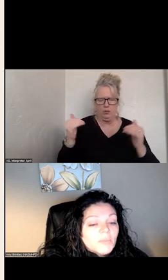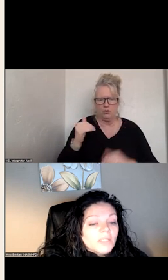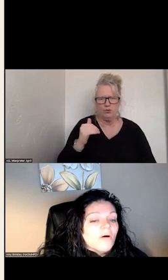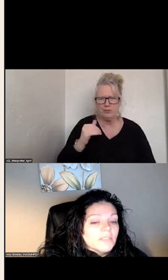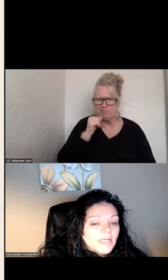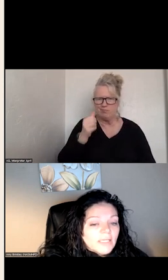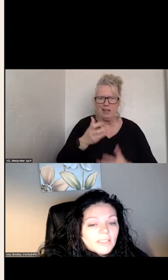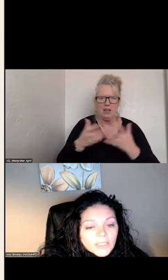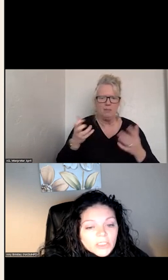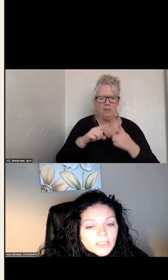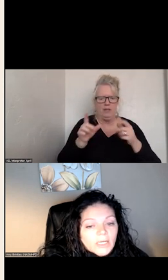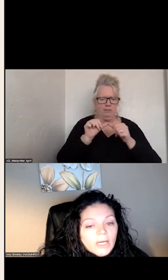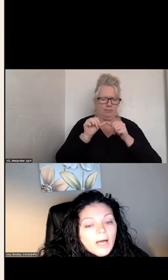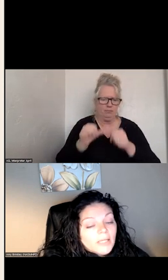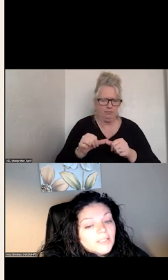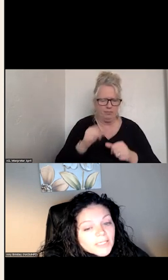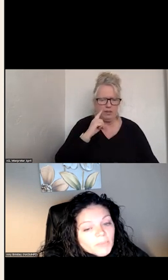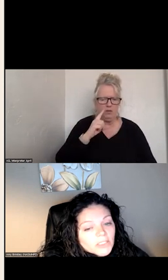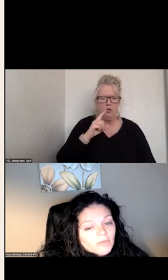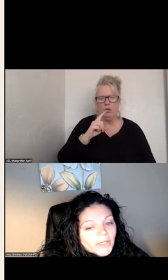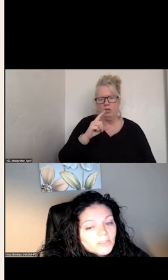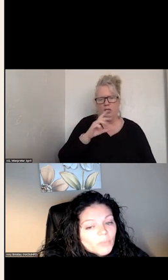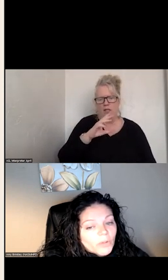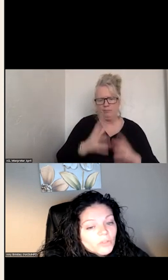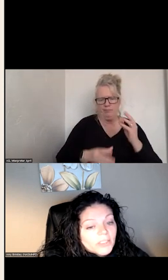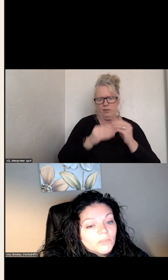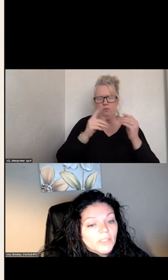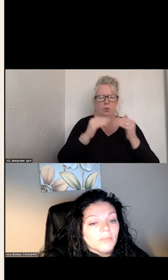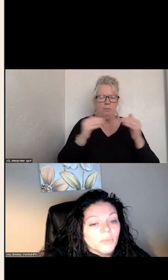THAT IS THE LONG STANDING TENSION WITH THE SUPPORT. I WANT TO